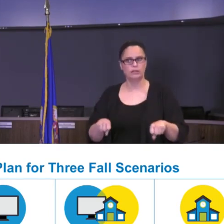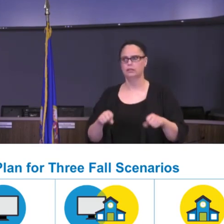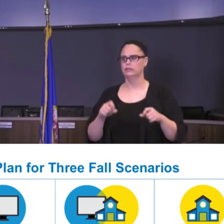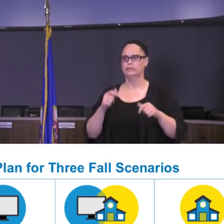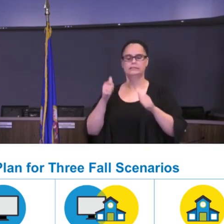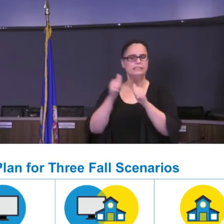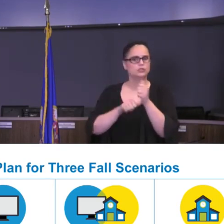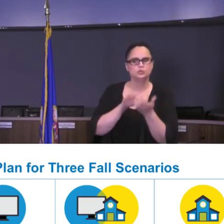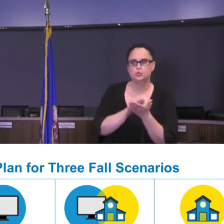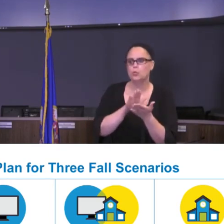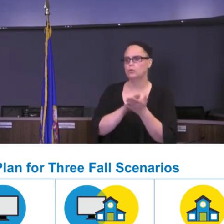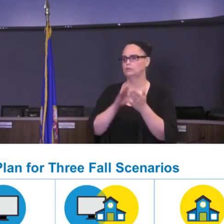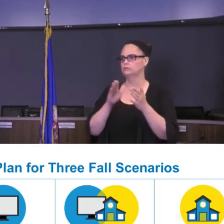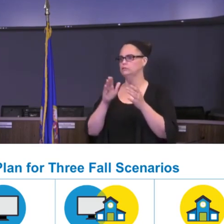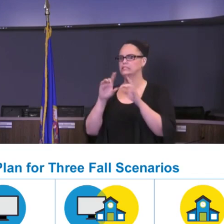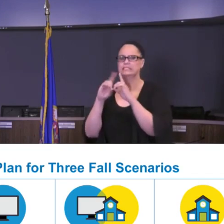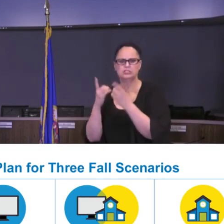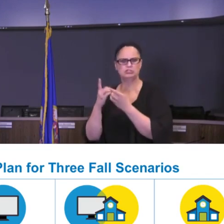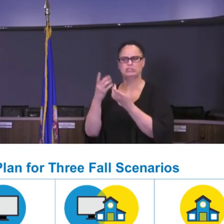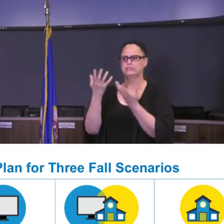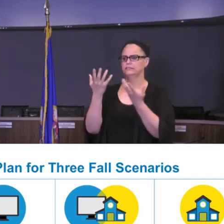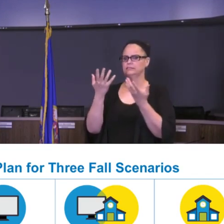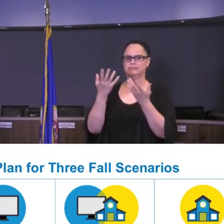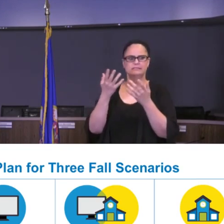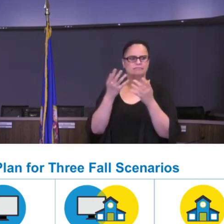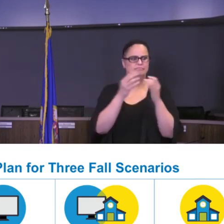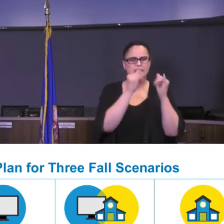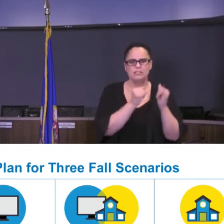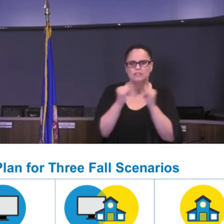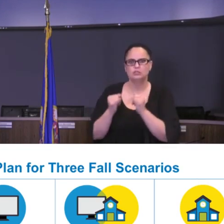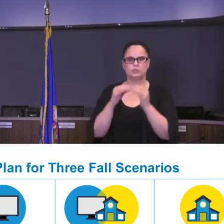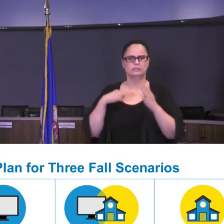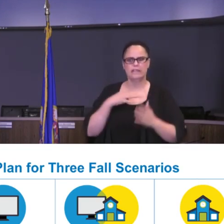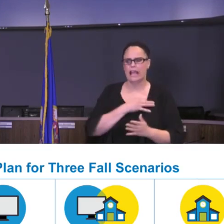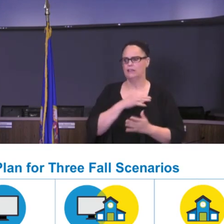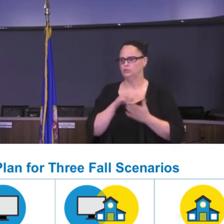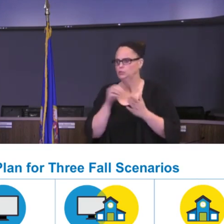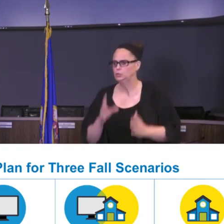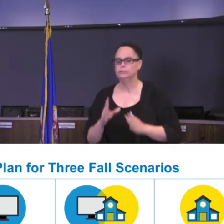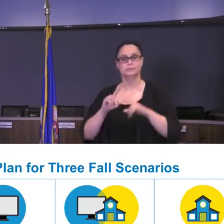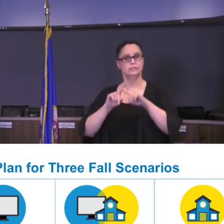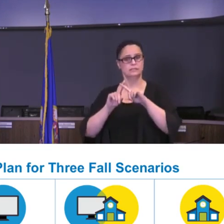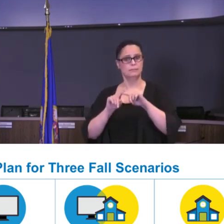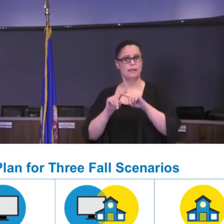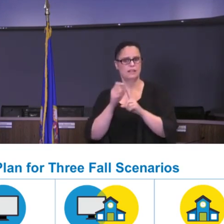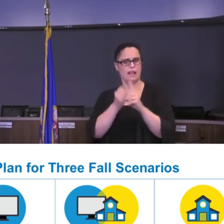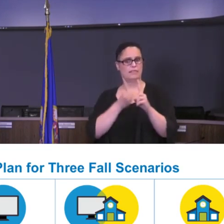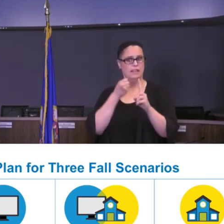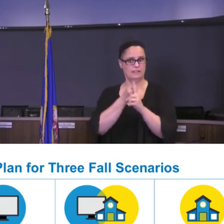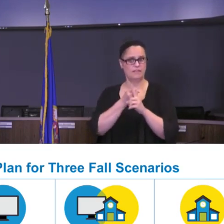most certainly change for individual students, and individual staff depending on the impact of COVID-19.